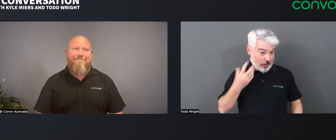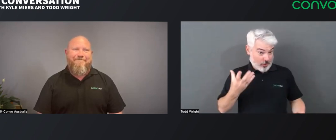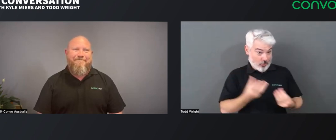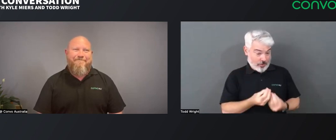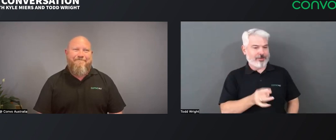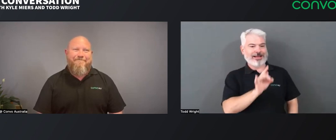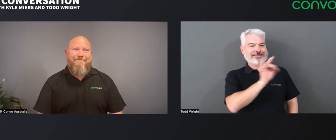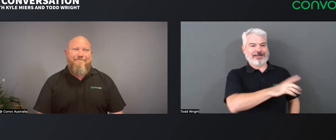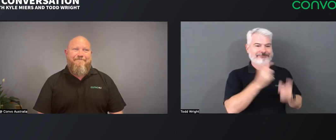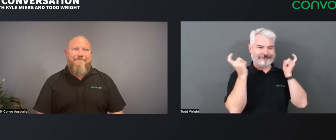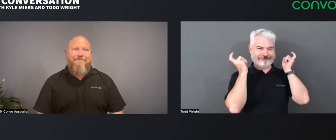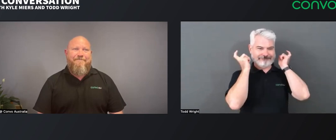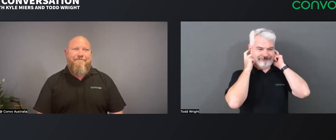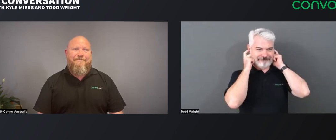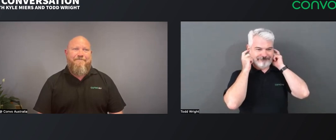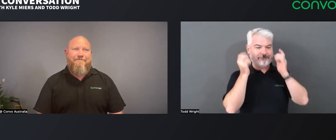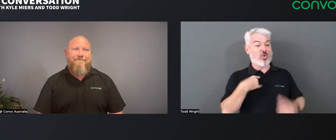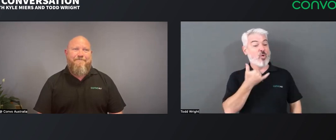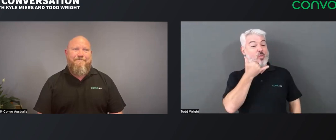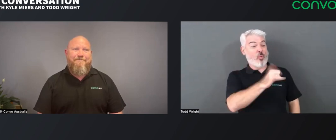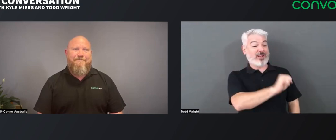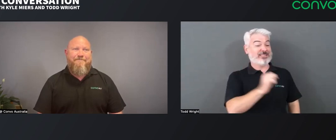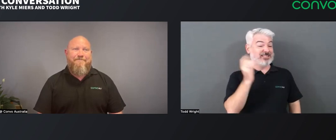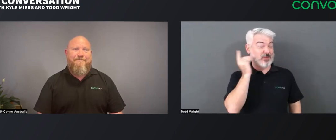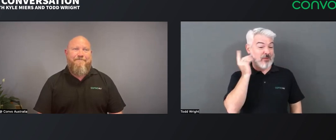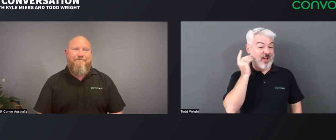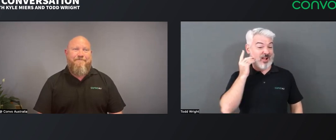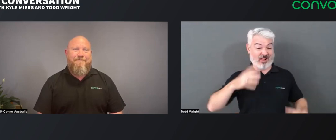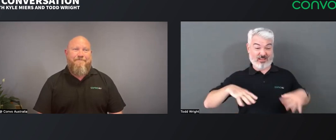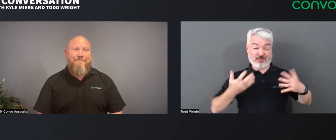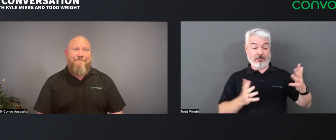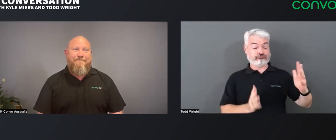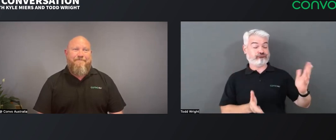So, we had this idea that they would put their headphones on with his mobile